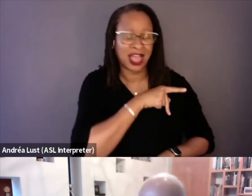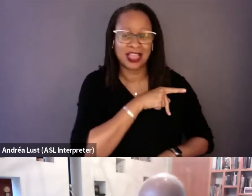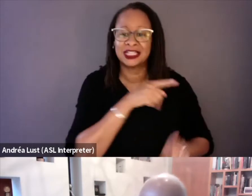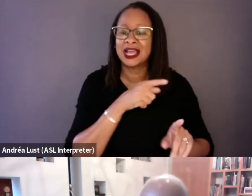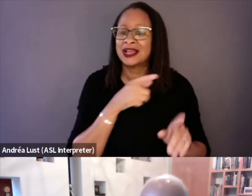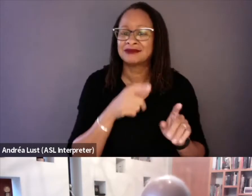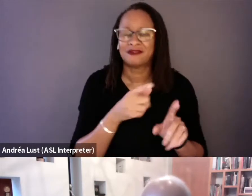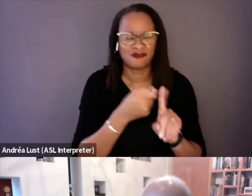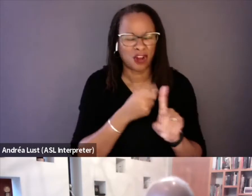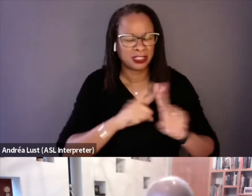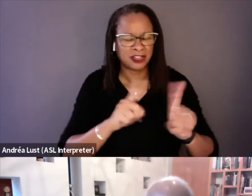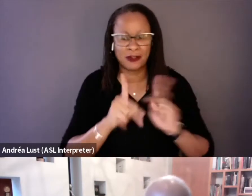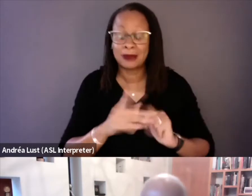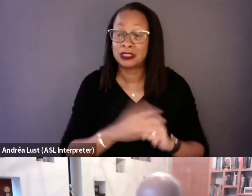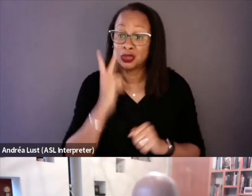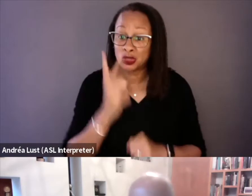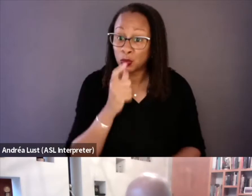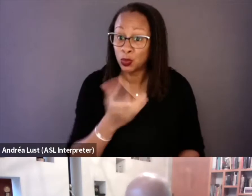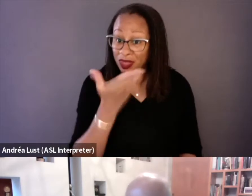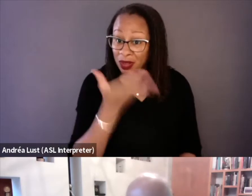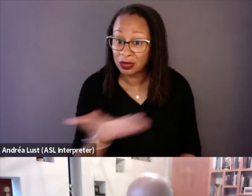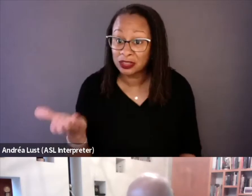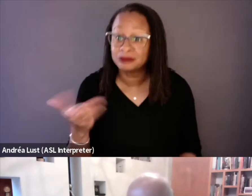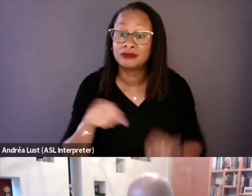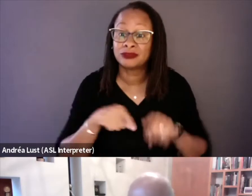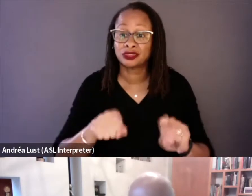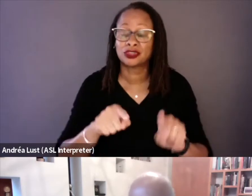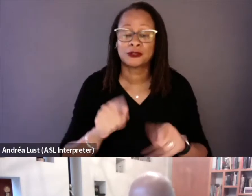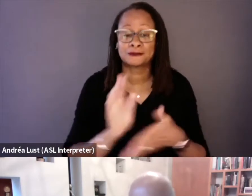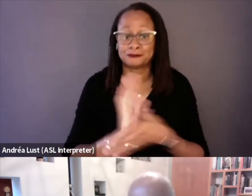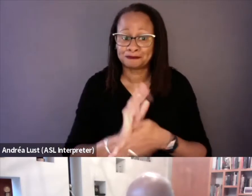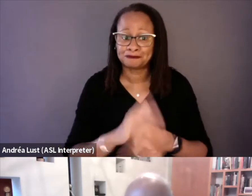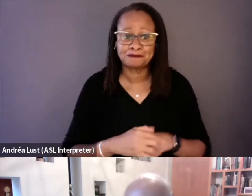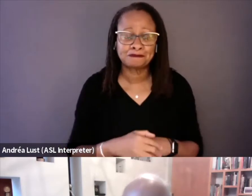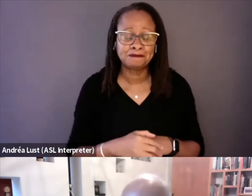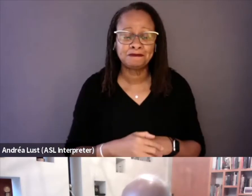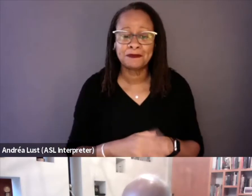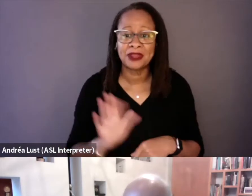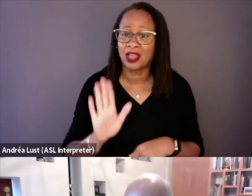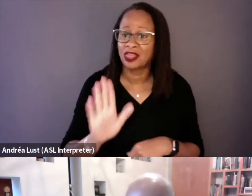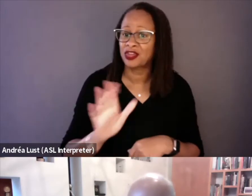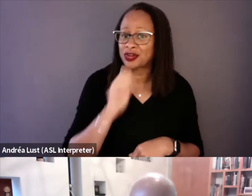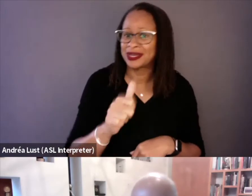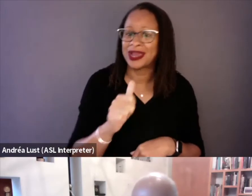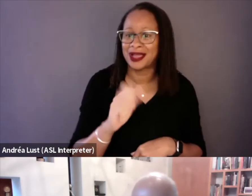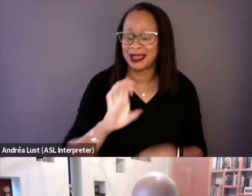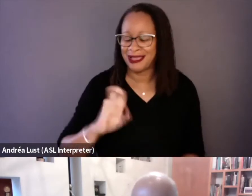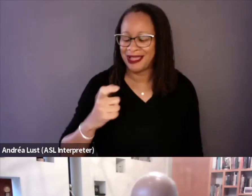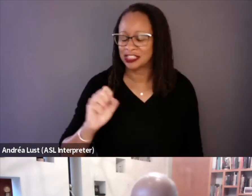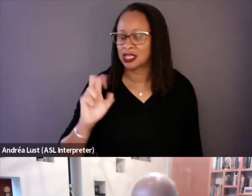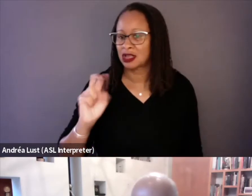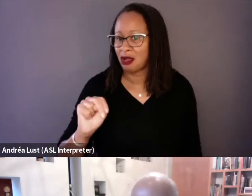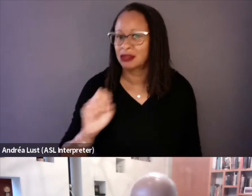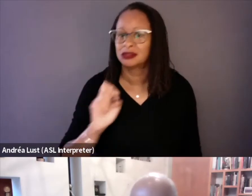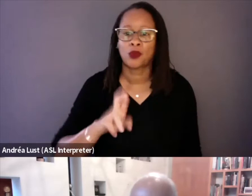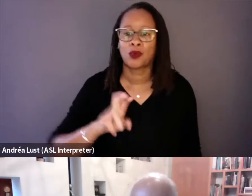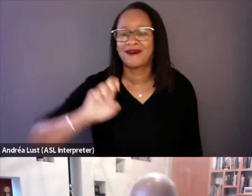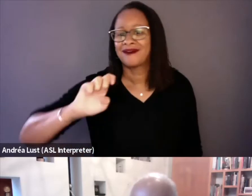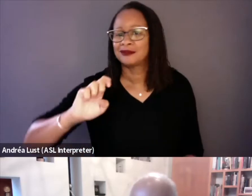You see who they are in the film, and they're not just ex-convicts or ex-prisoners, but they're human beings.